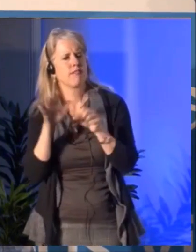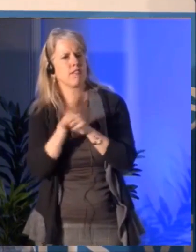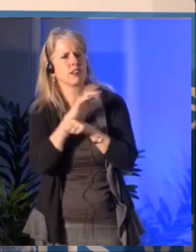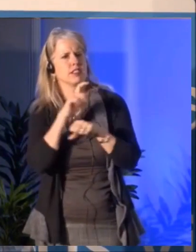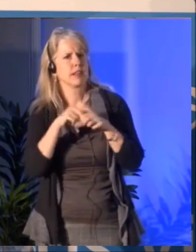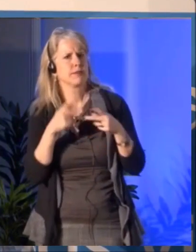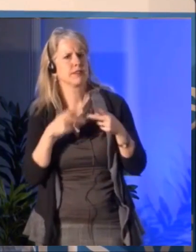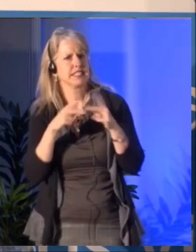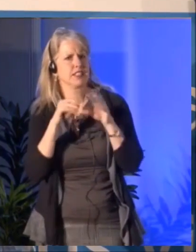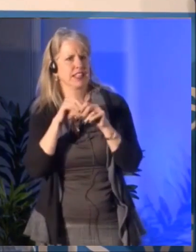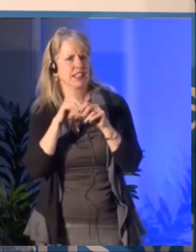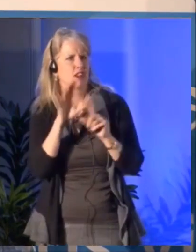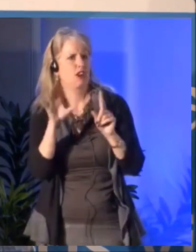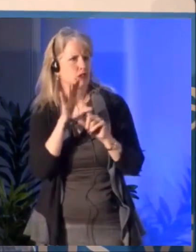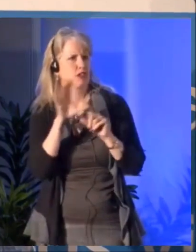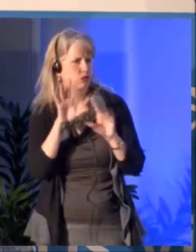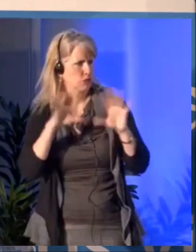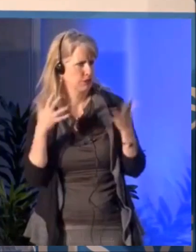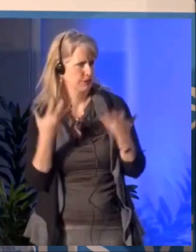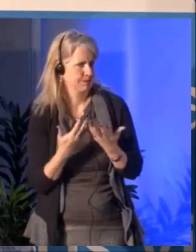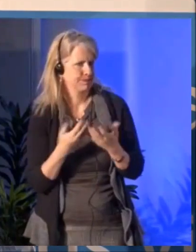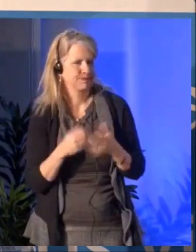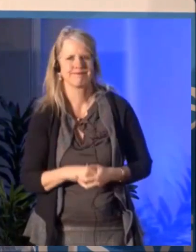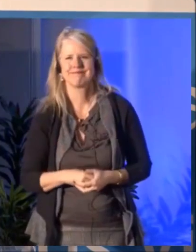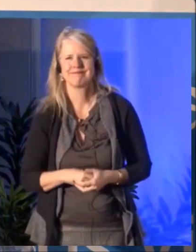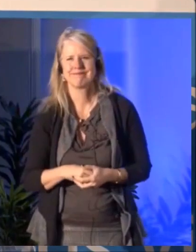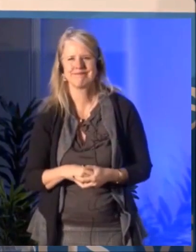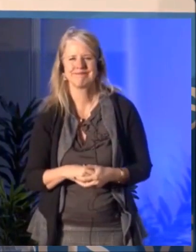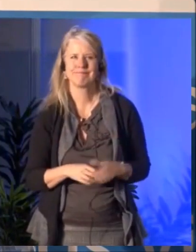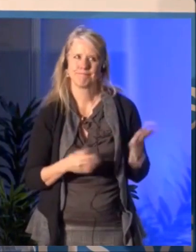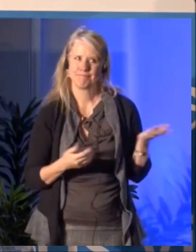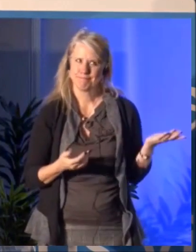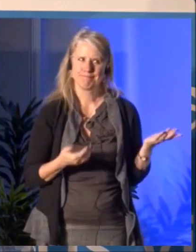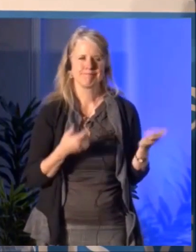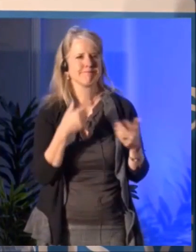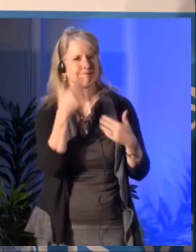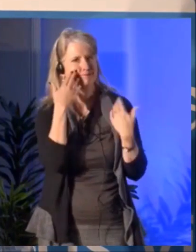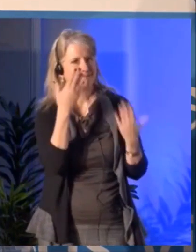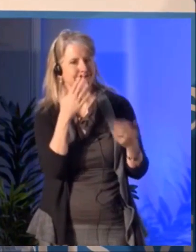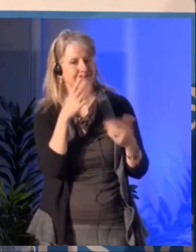I don't know if that concept except if you work in the public service I discovered what